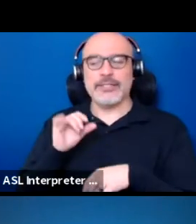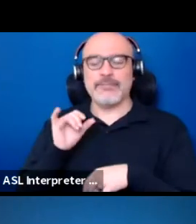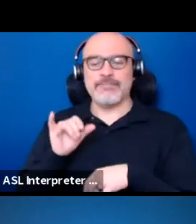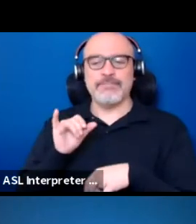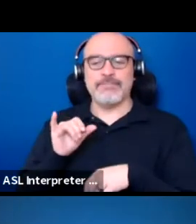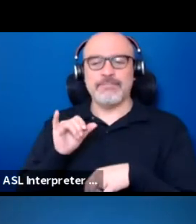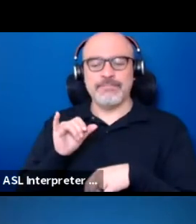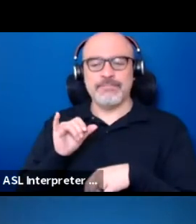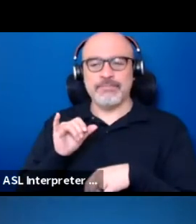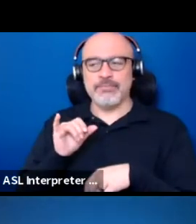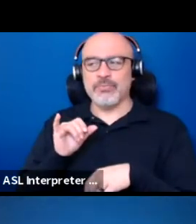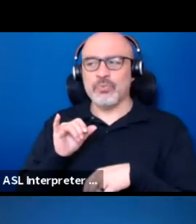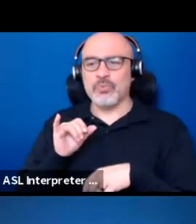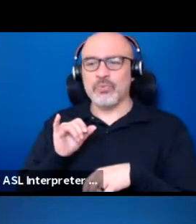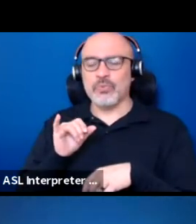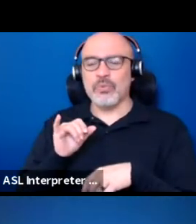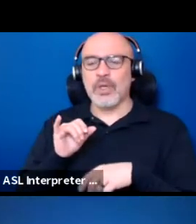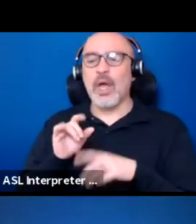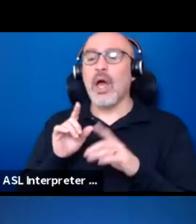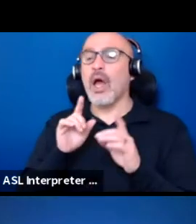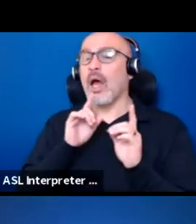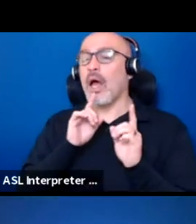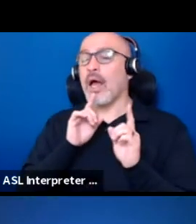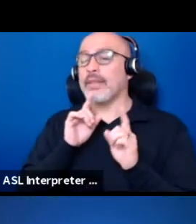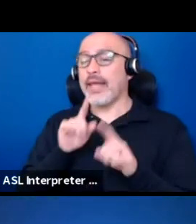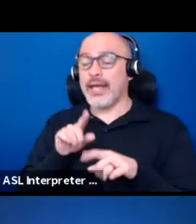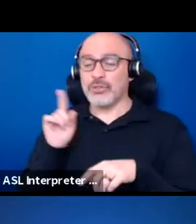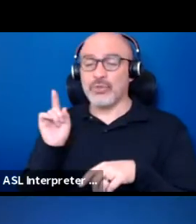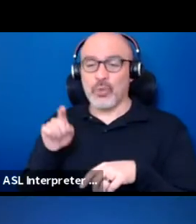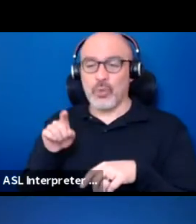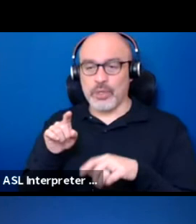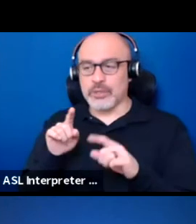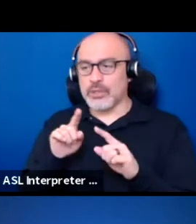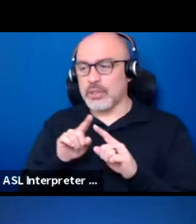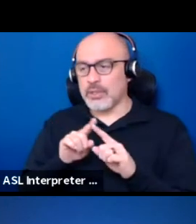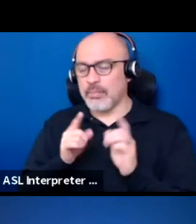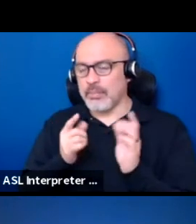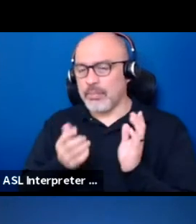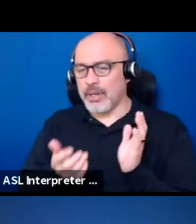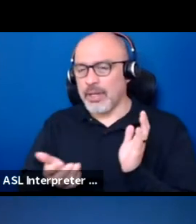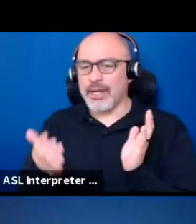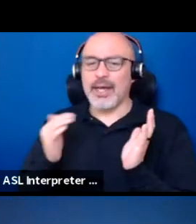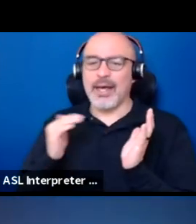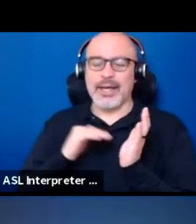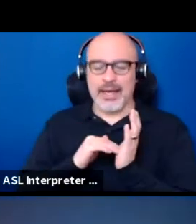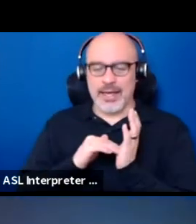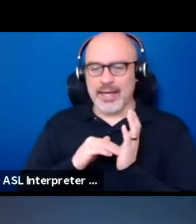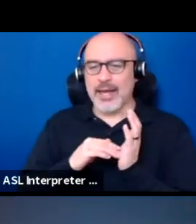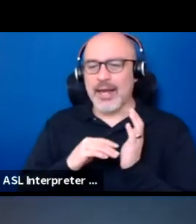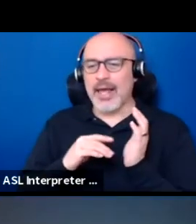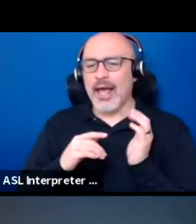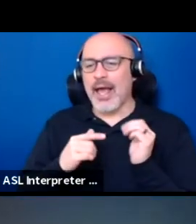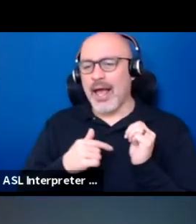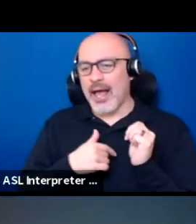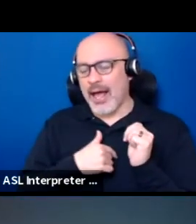the answer to that question. But once again, I just really think it's important